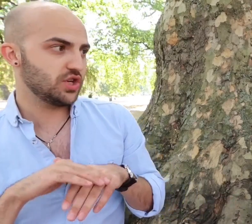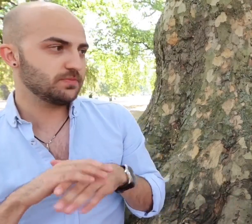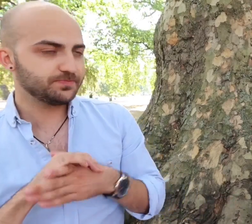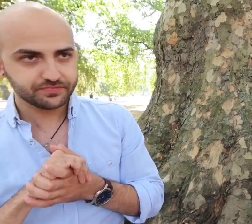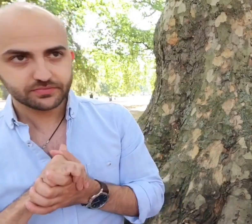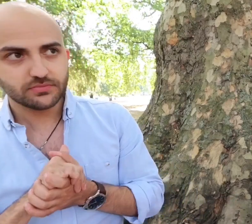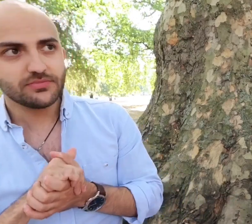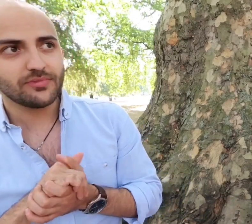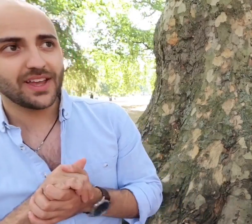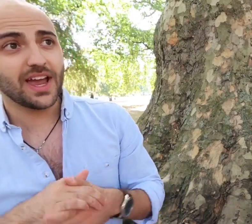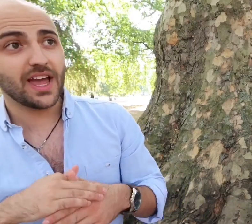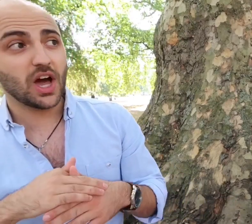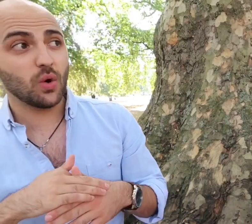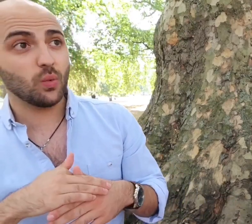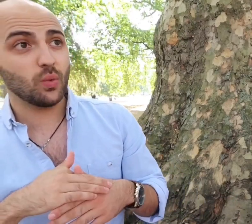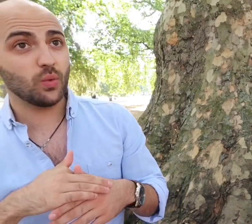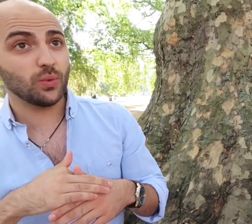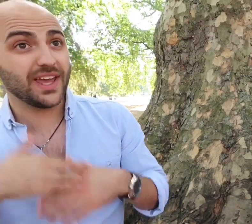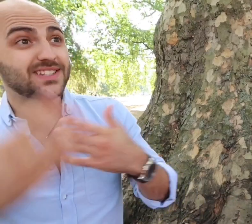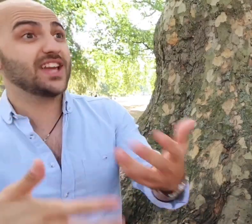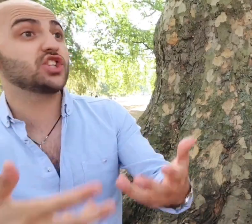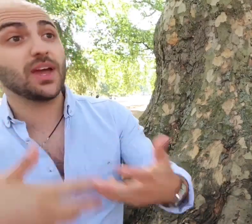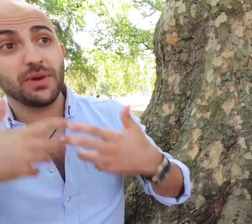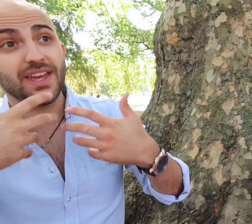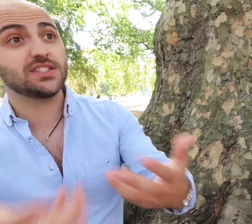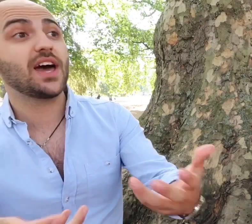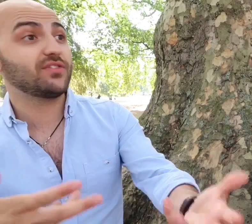We're here to educate we're here to have